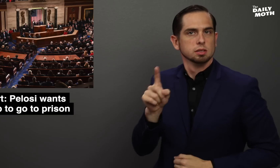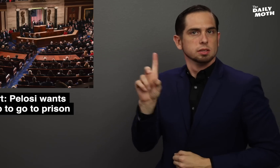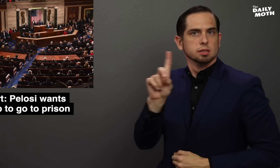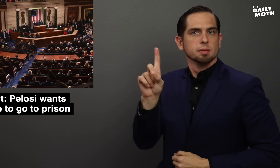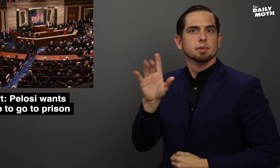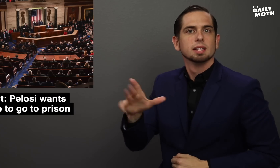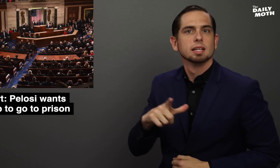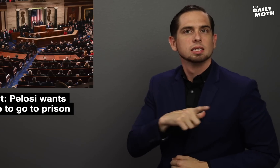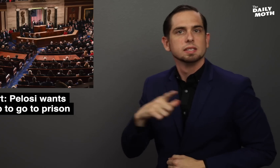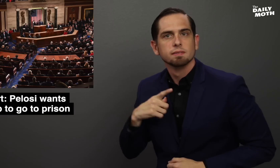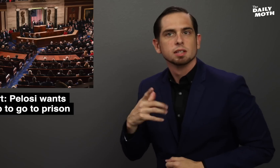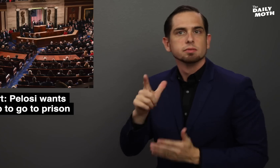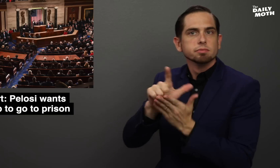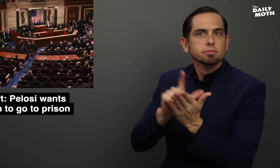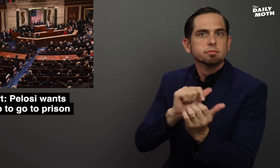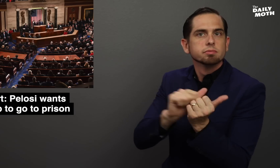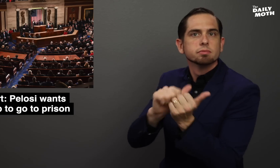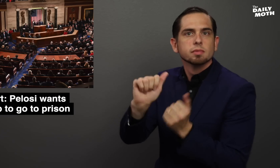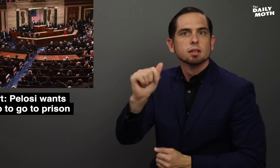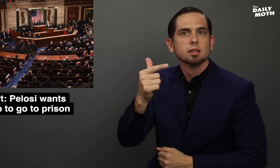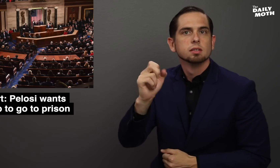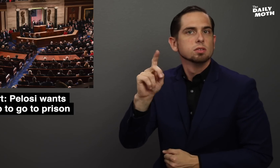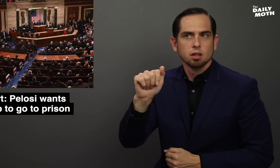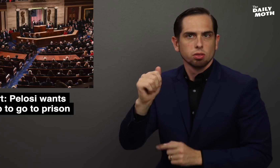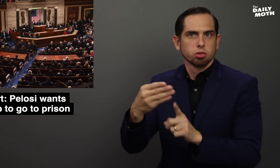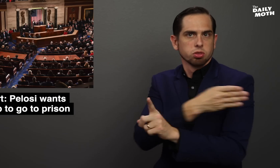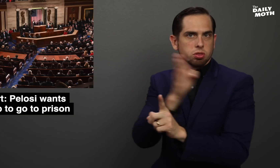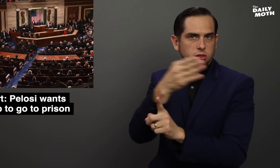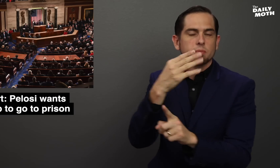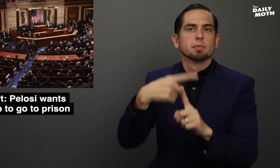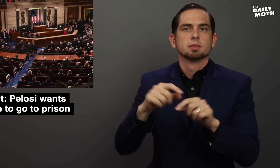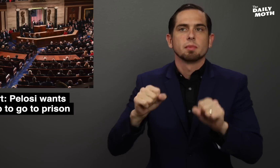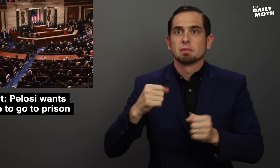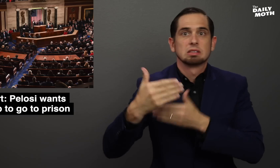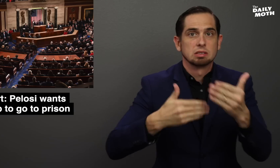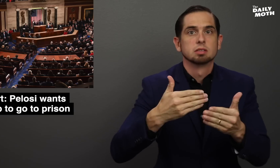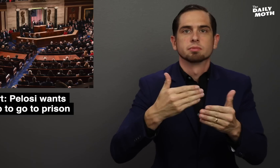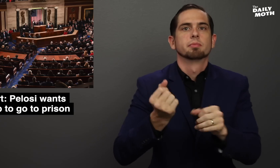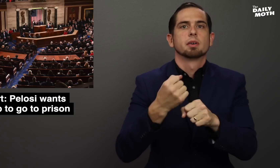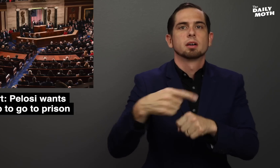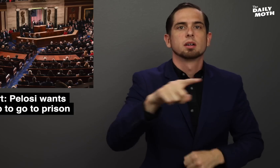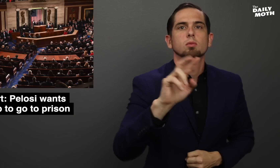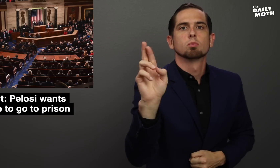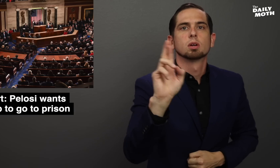from Democrats' legislative agendas and making Republican